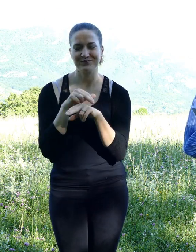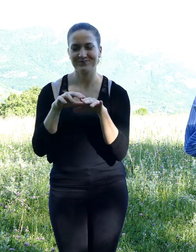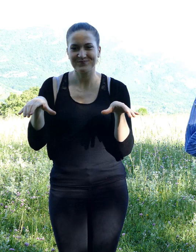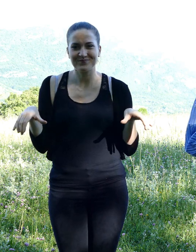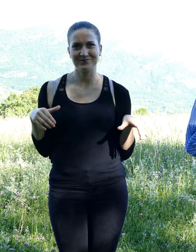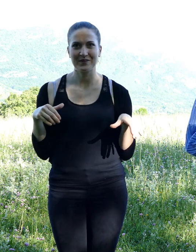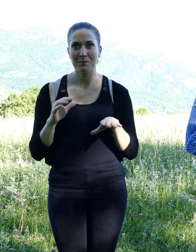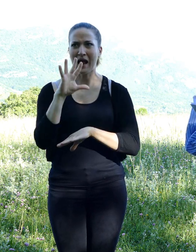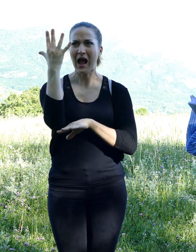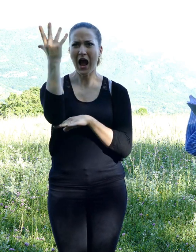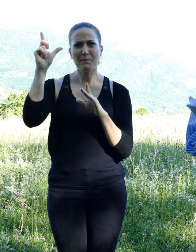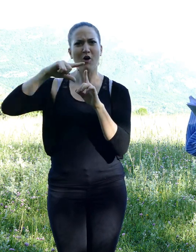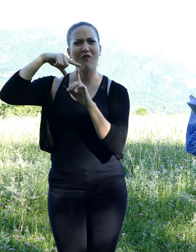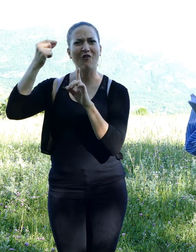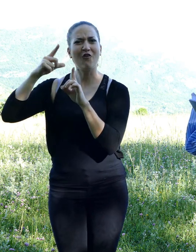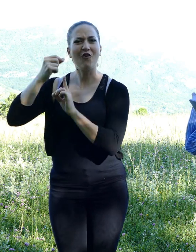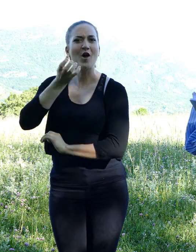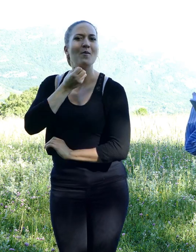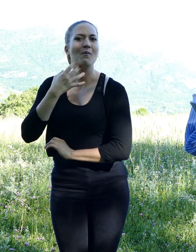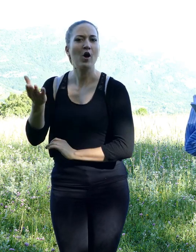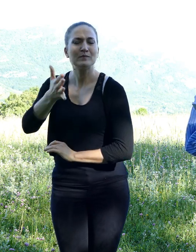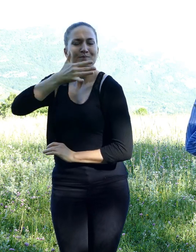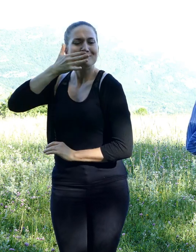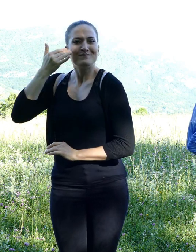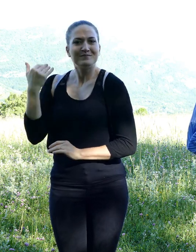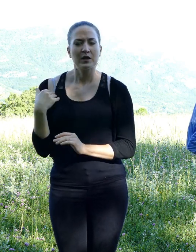apparently concerned but without truly understanding why.